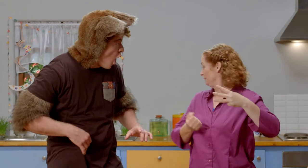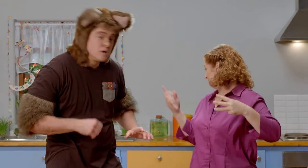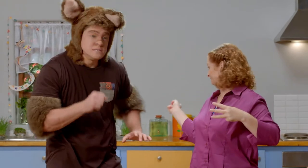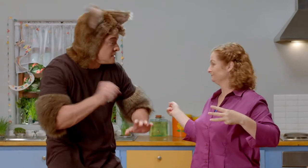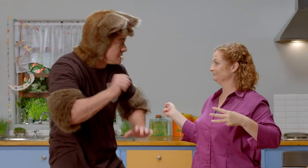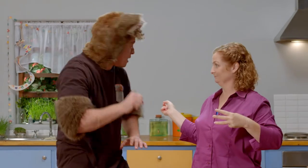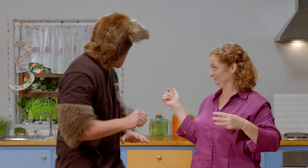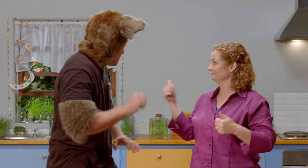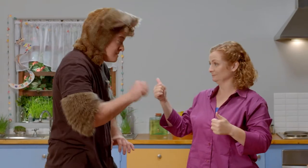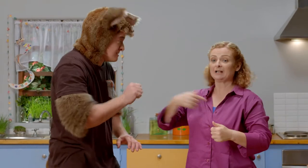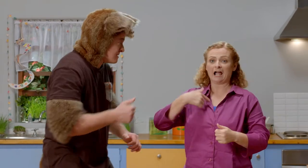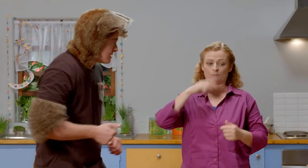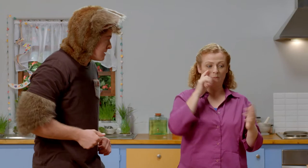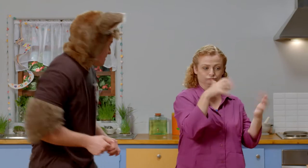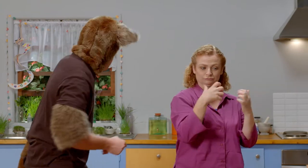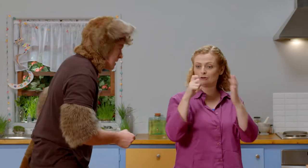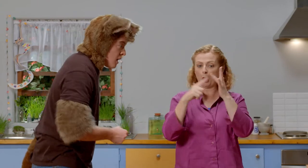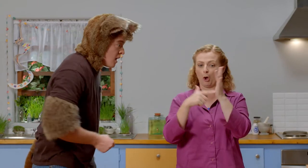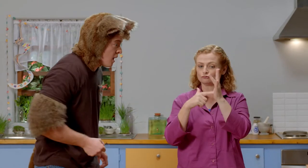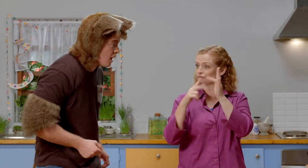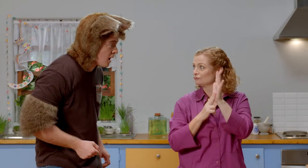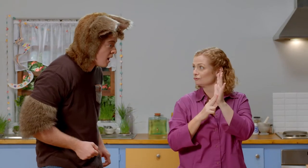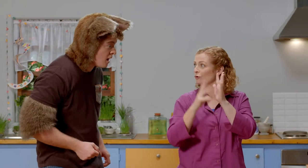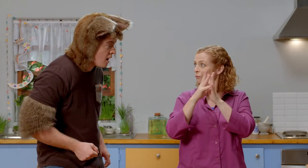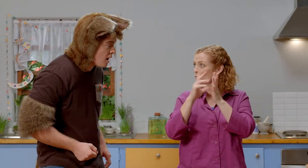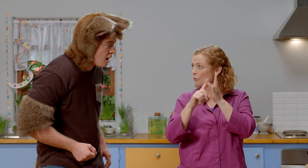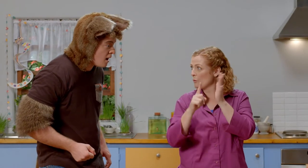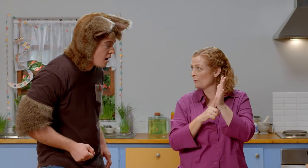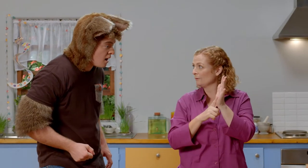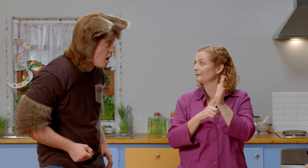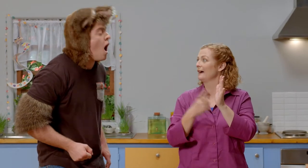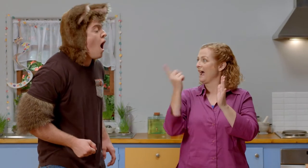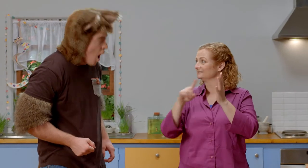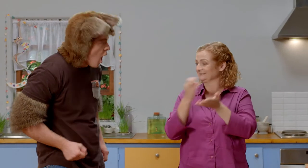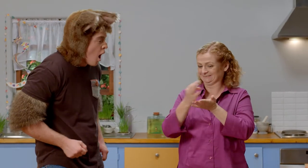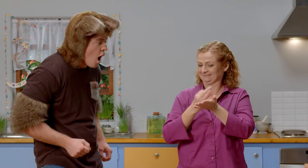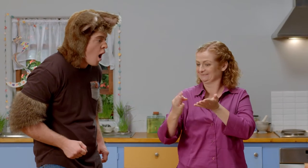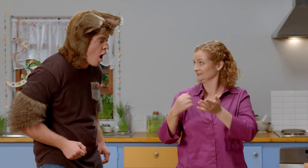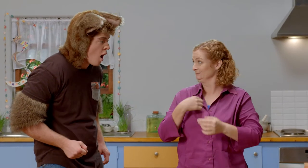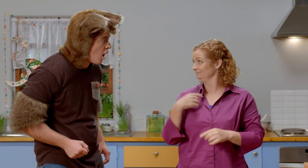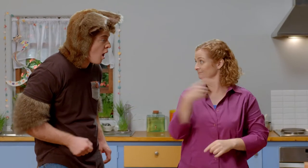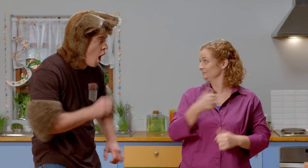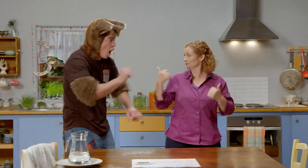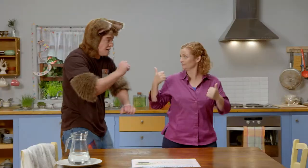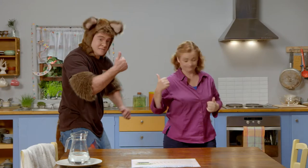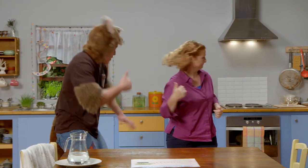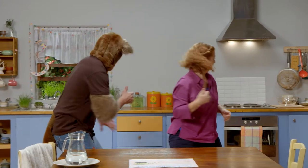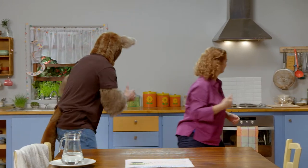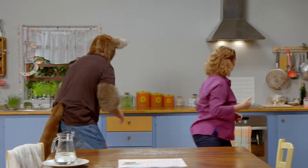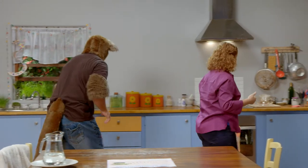From the second drawer. Yep, okay. I’ll go and get some cotton wool and the seeds, okay? All right.